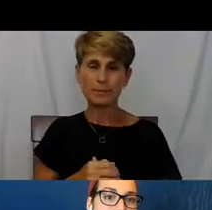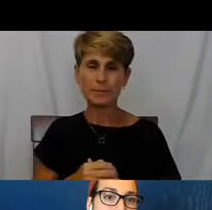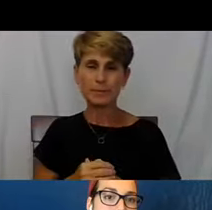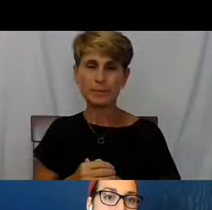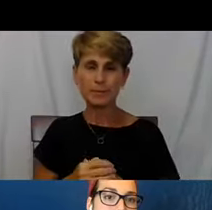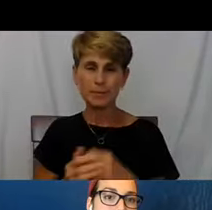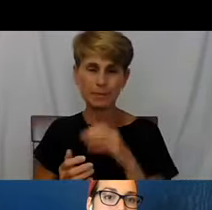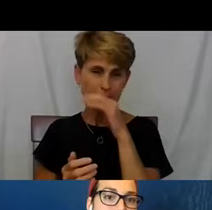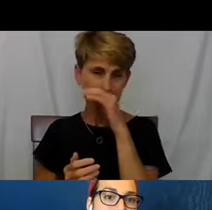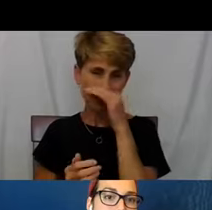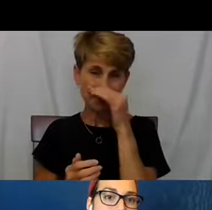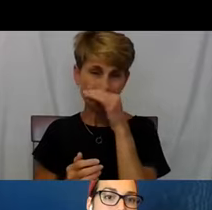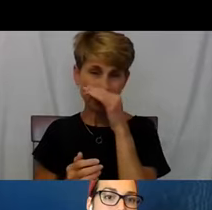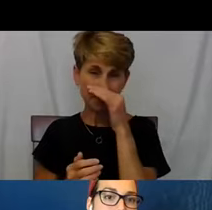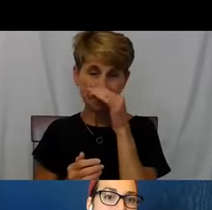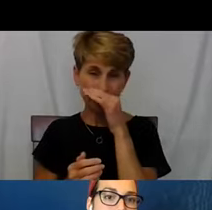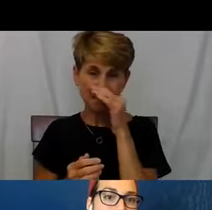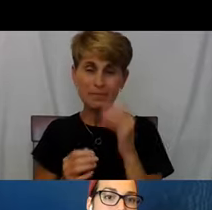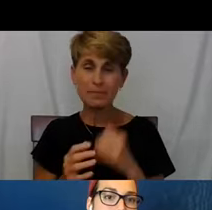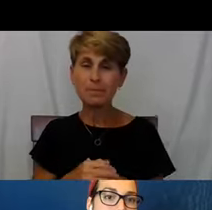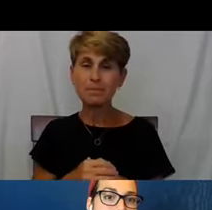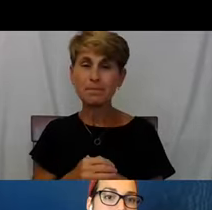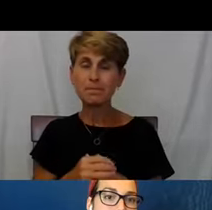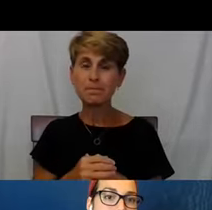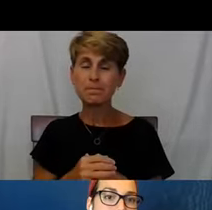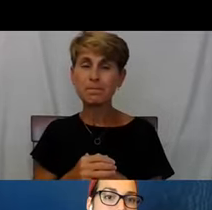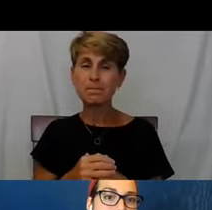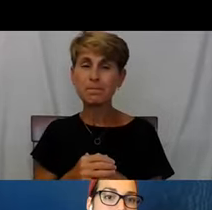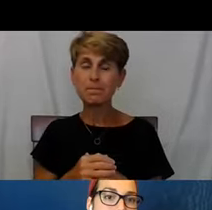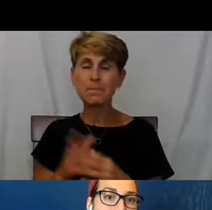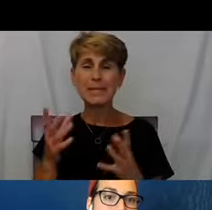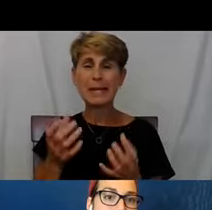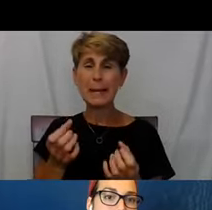Like many of the people who are out on the streets,